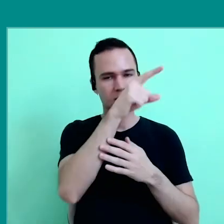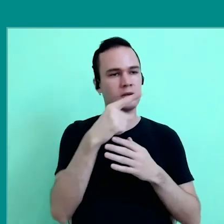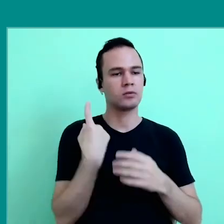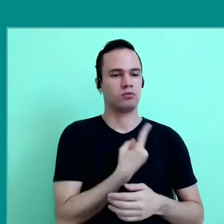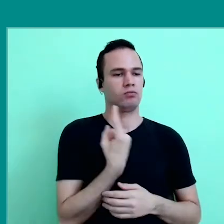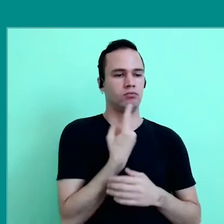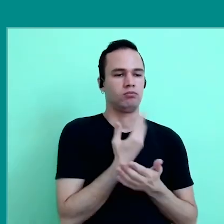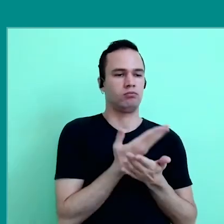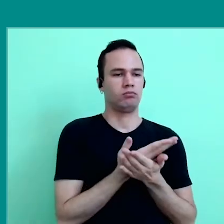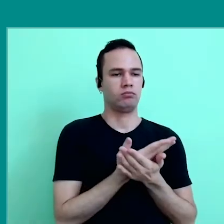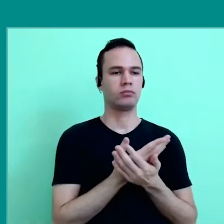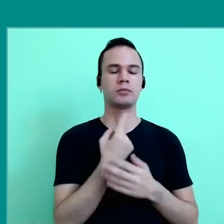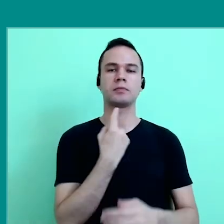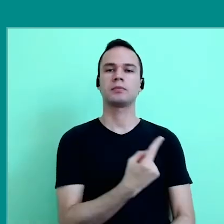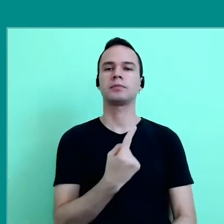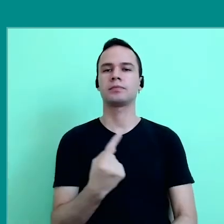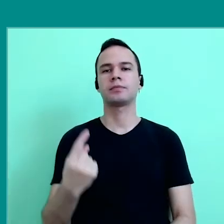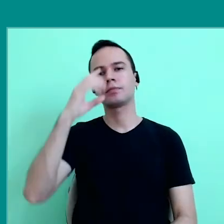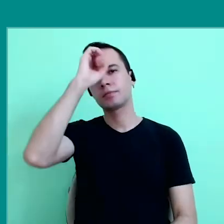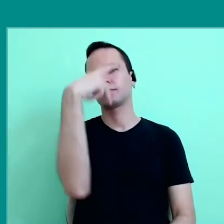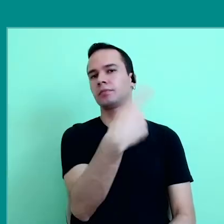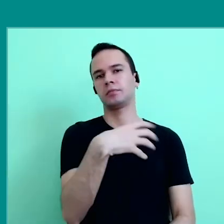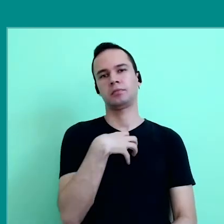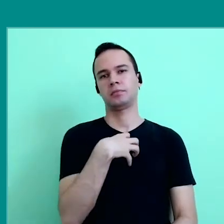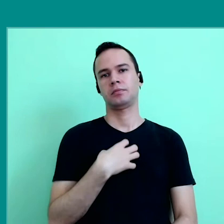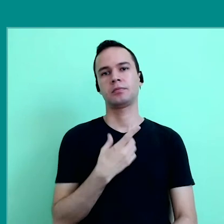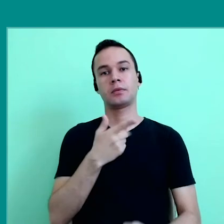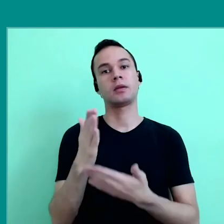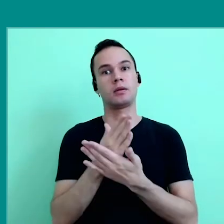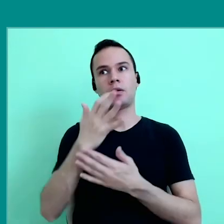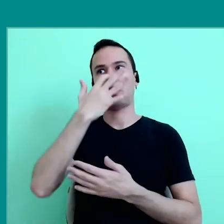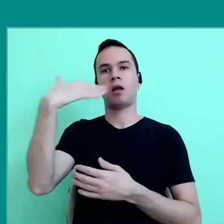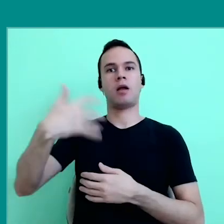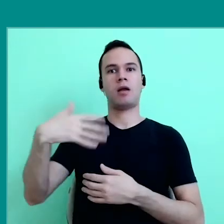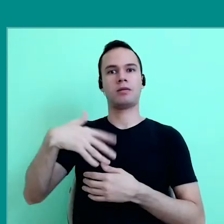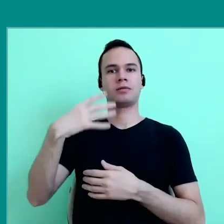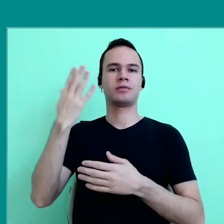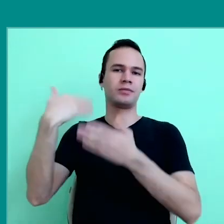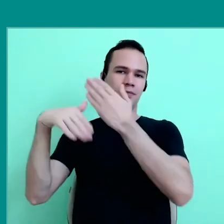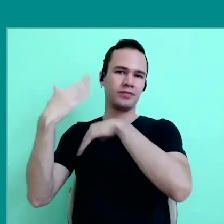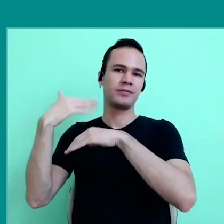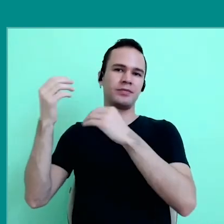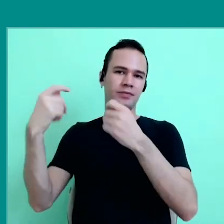isolated in the same space, each one learning at their own pace. This is fantastic for some, I have been saying for a long time